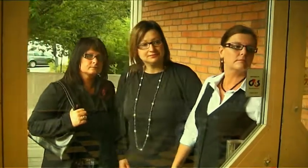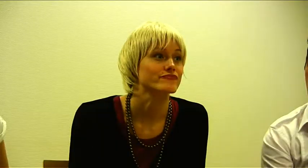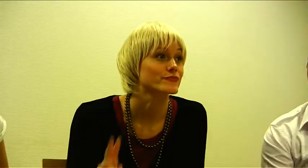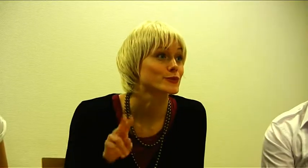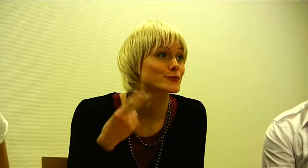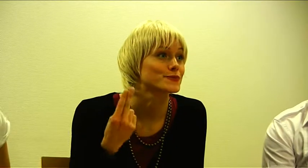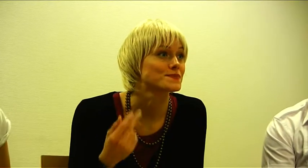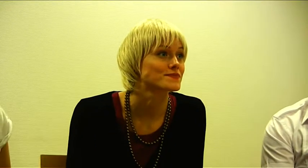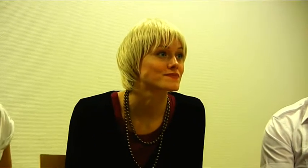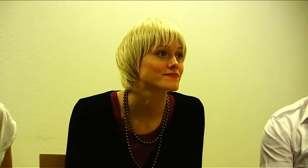Now!